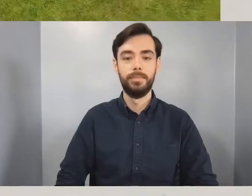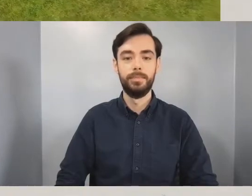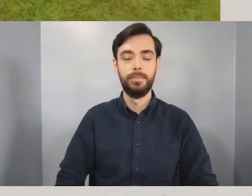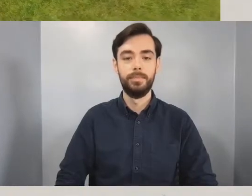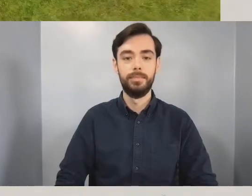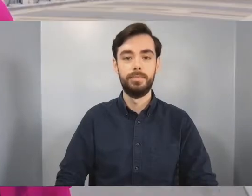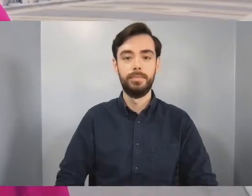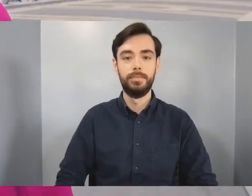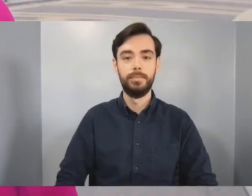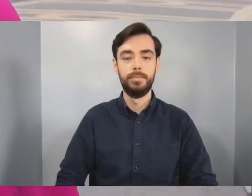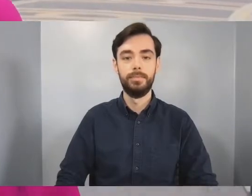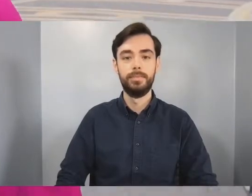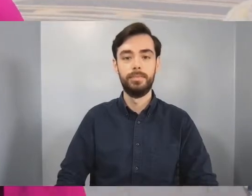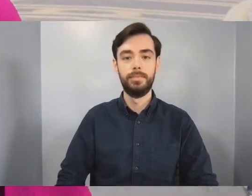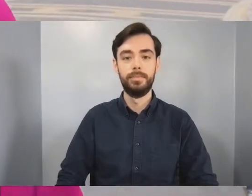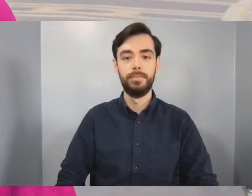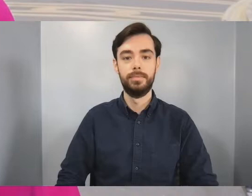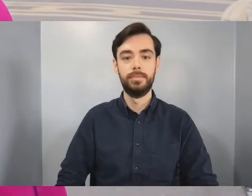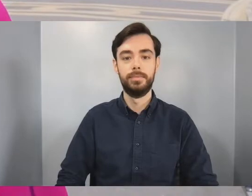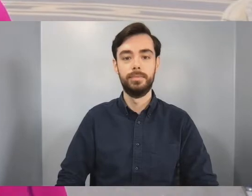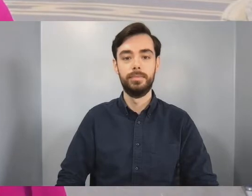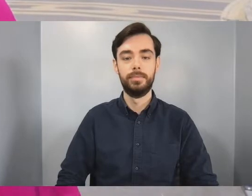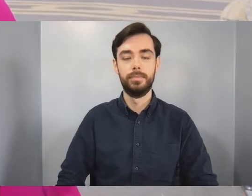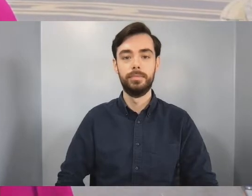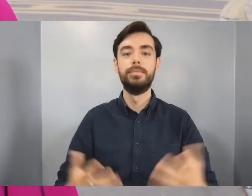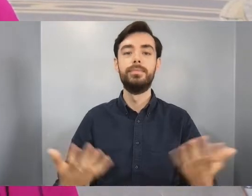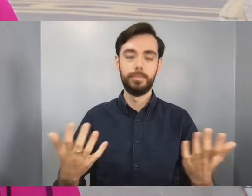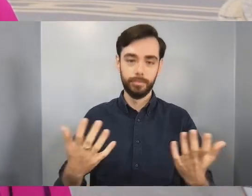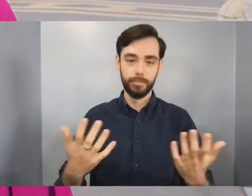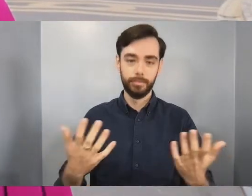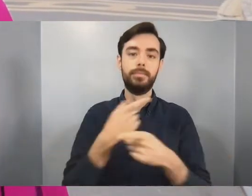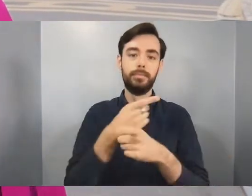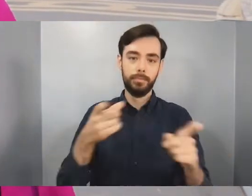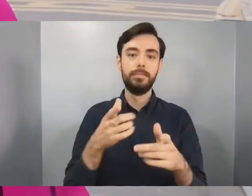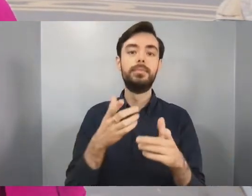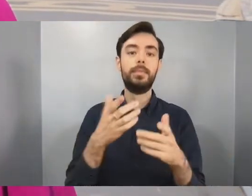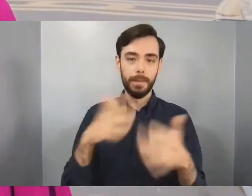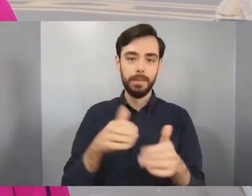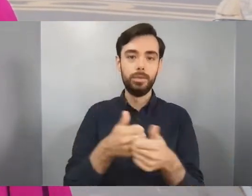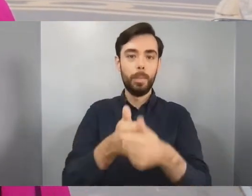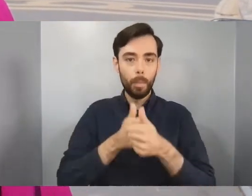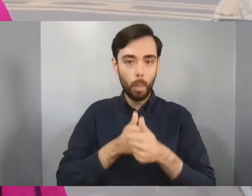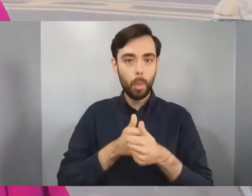I know that many of you have supported our city over the last 18 months as volunteers